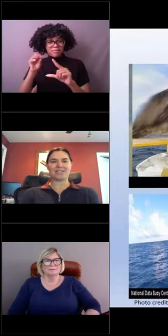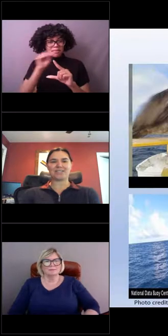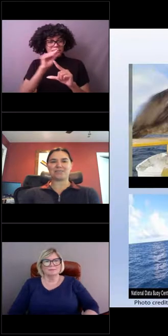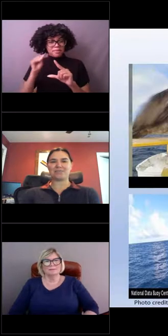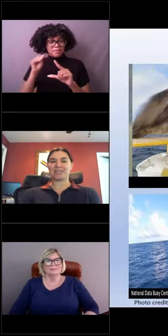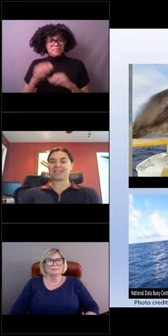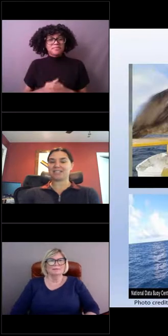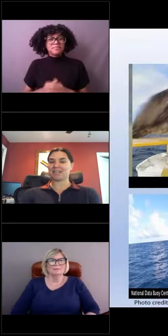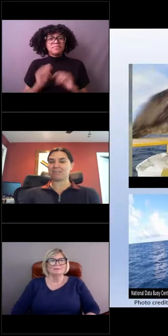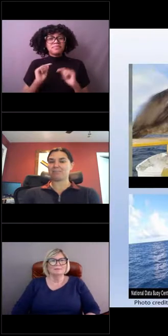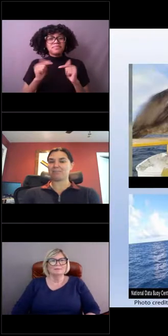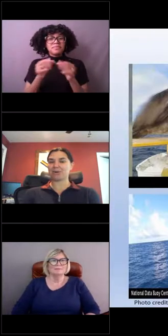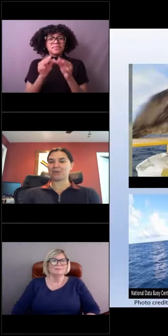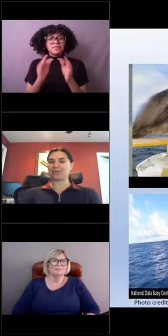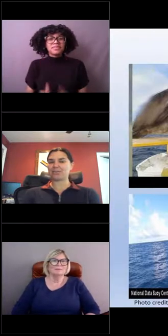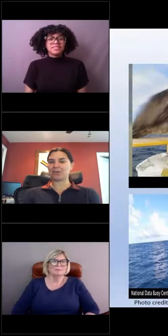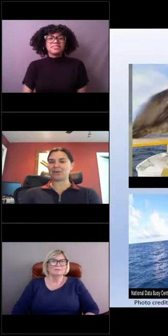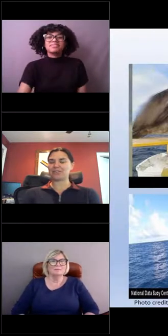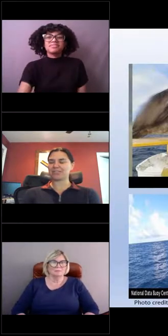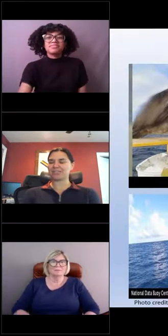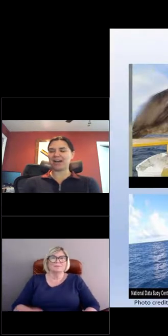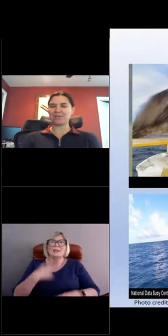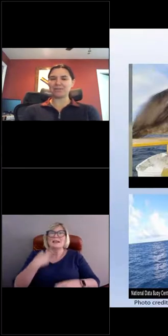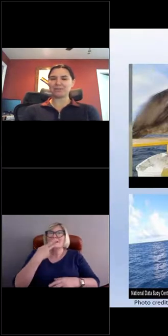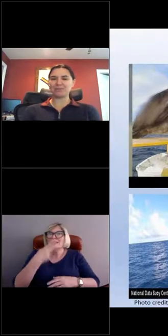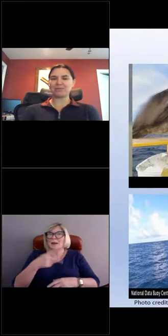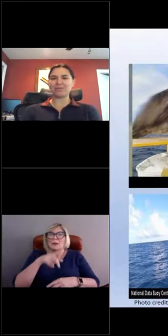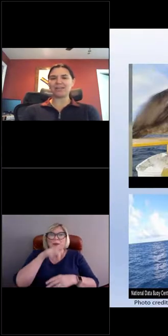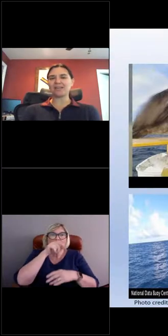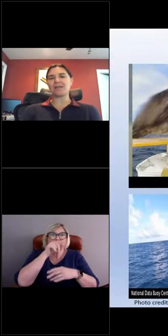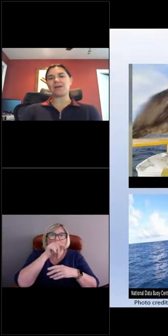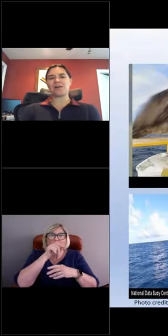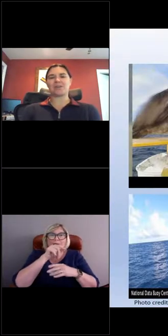We see things like birds perched on the top of the buoy.